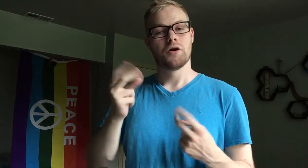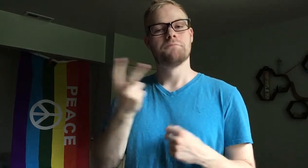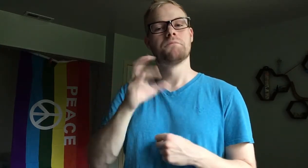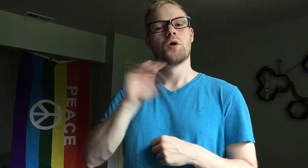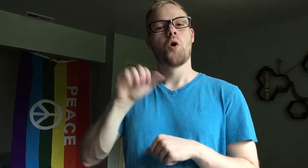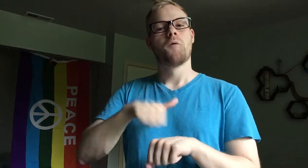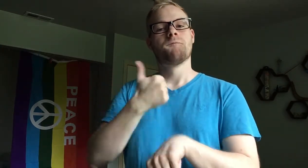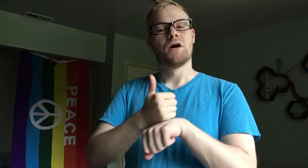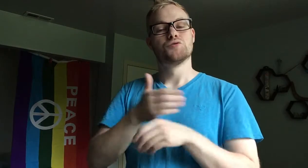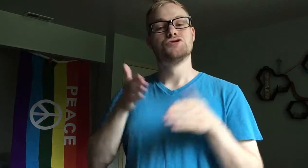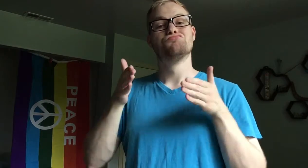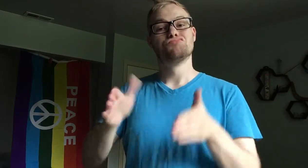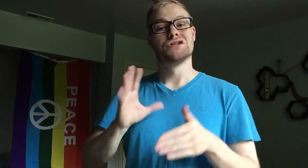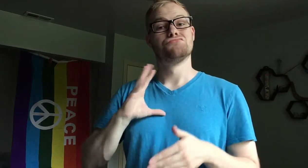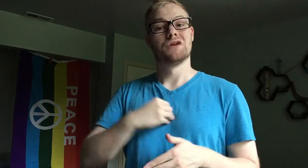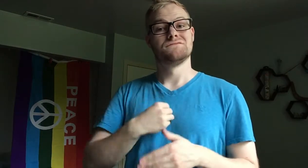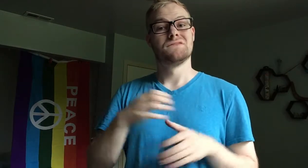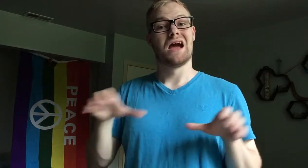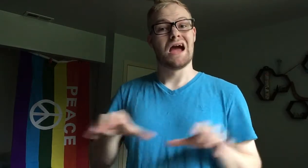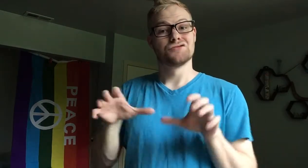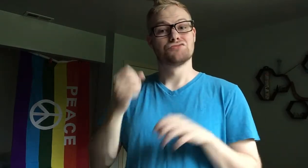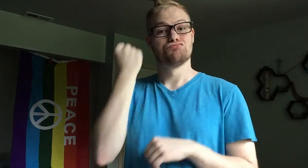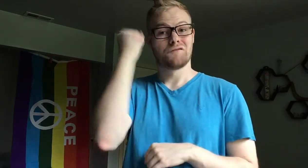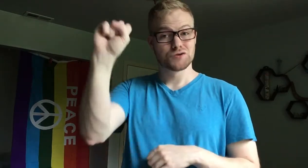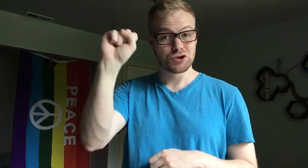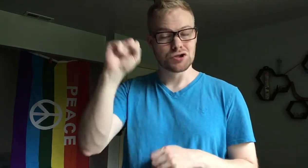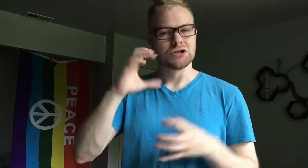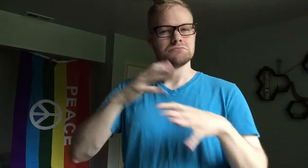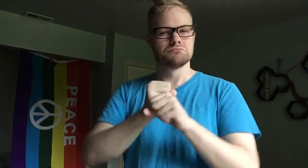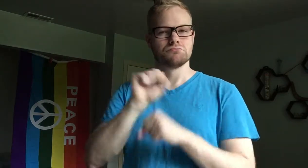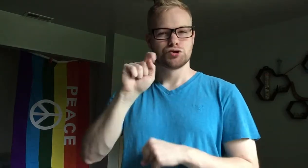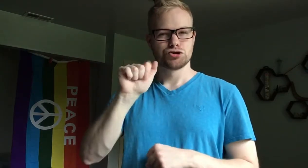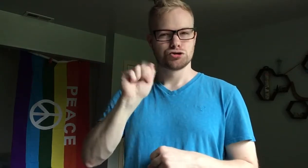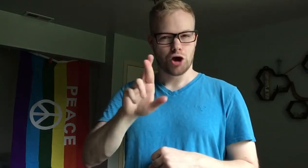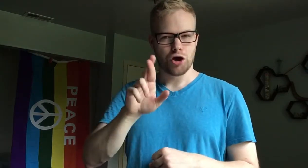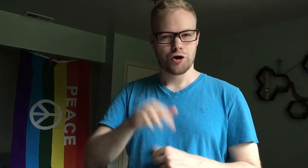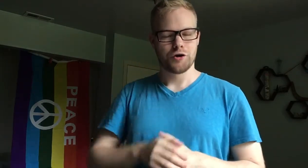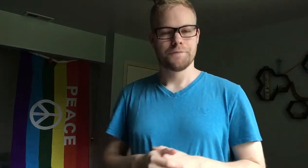They co-founded the Street Transvestite Action Revolutionaries (STAR),